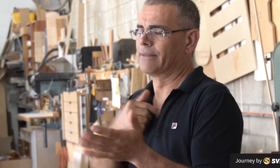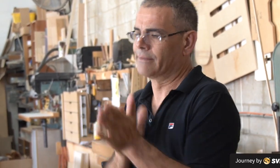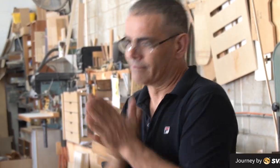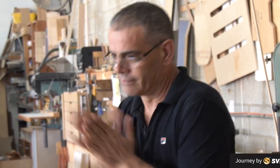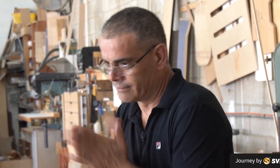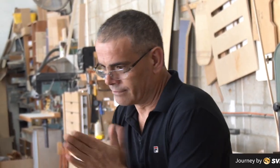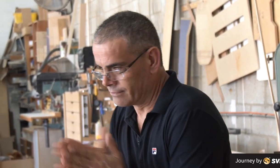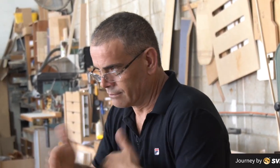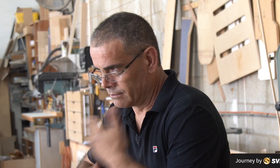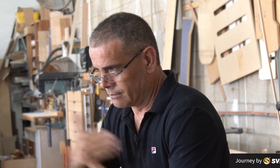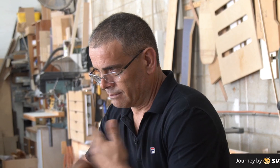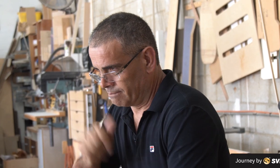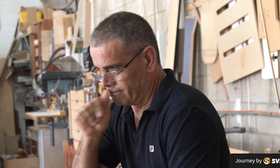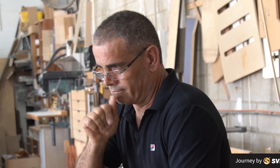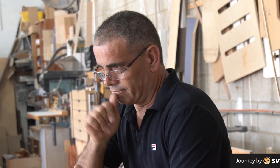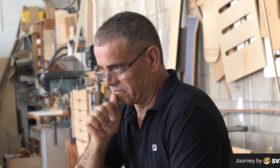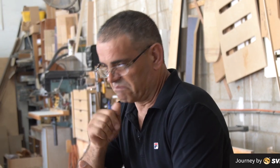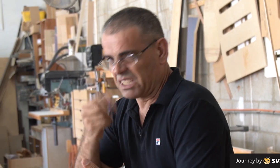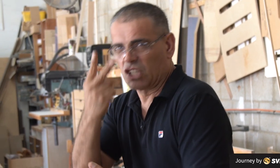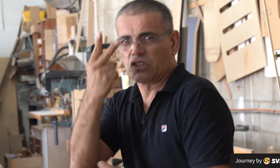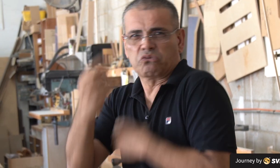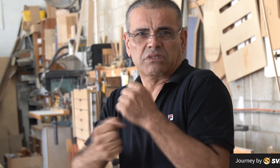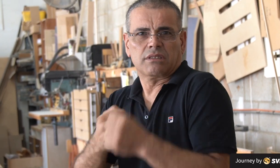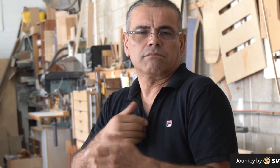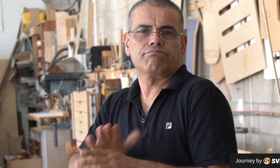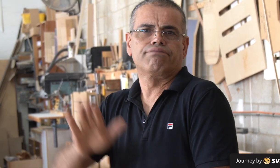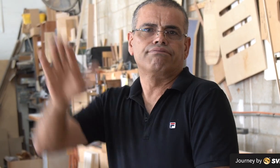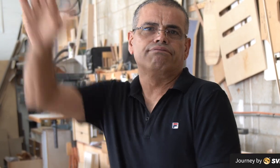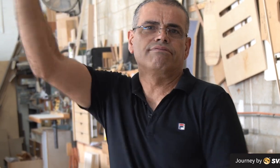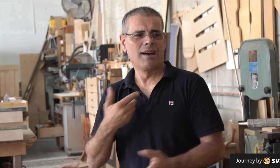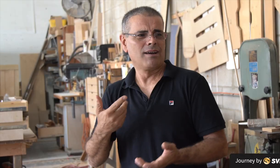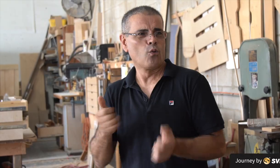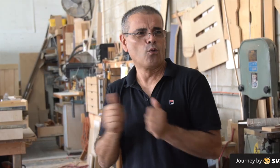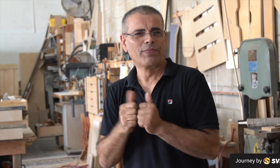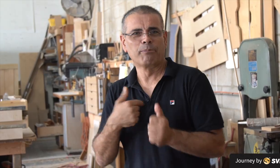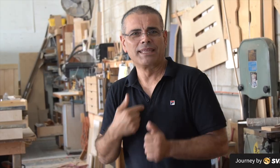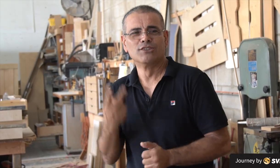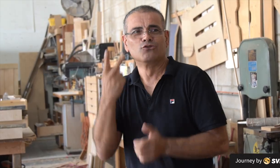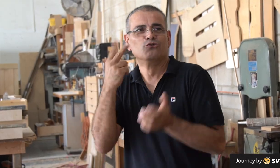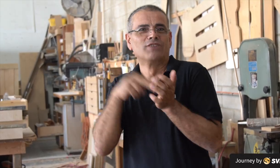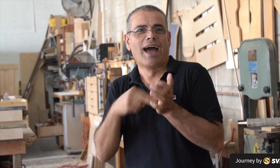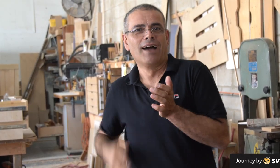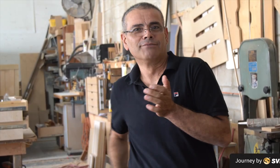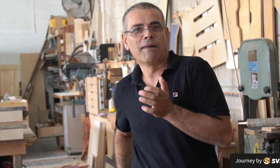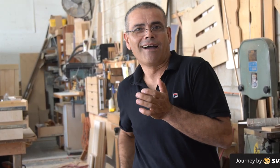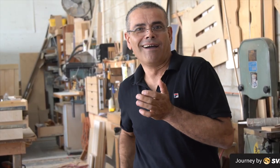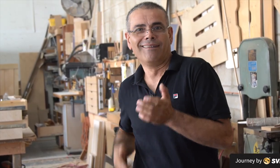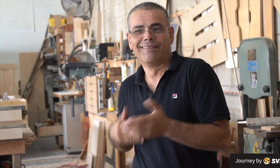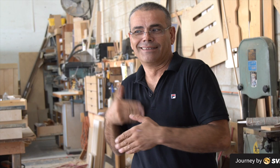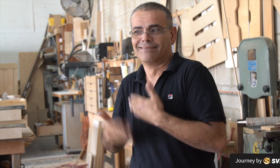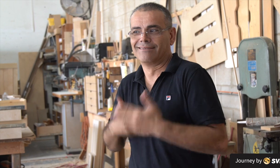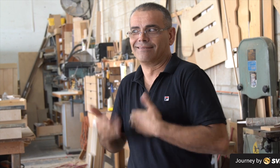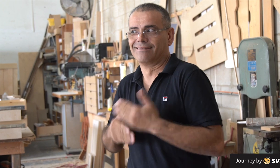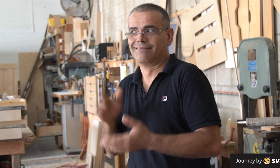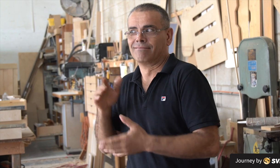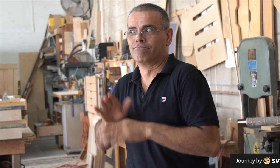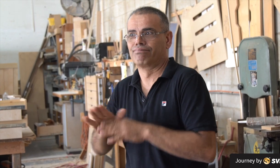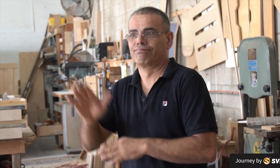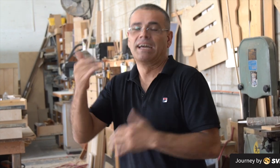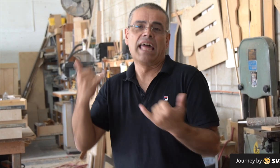It's been a tough transition to the English language, but I was motivated and patient. After 2 years, I steadily improved.